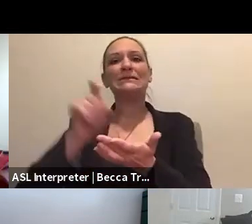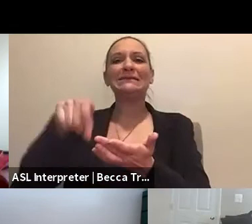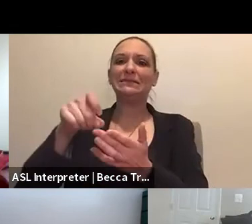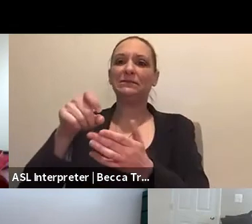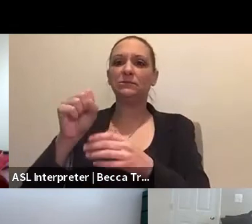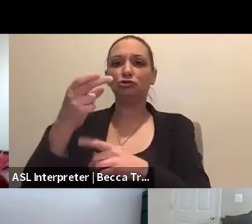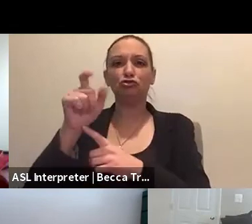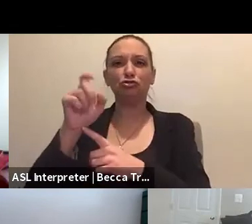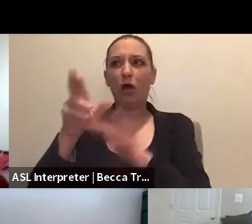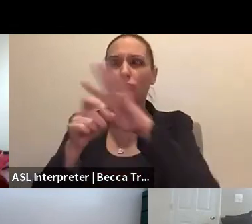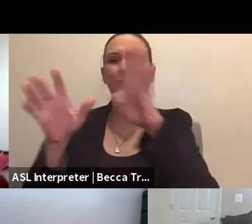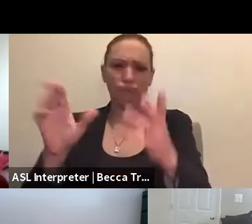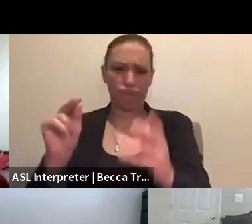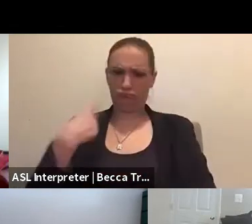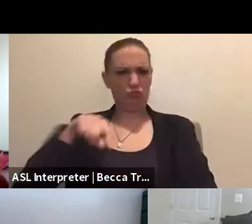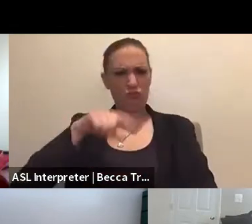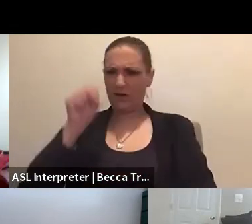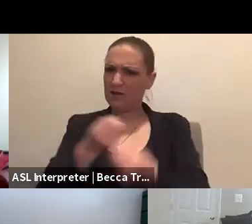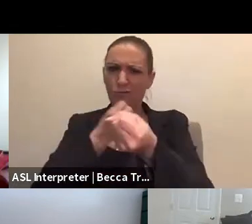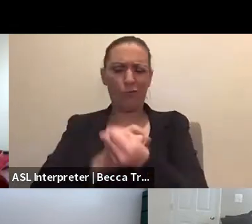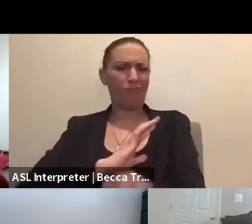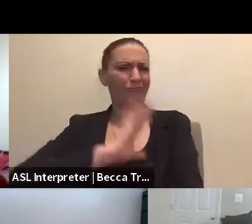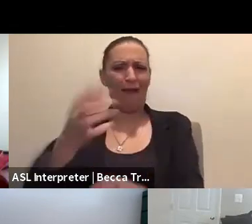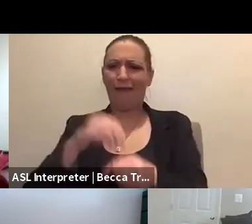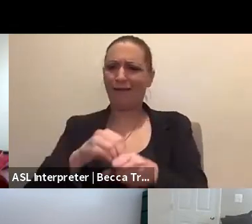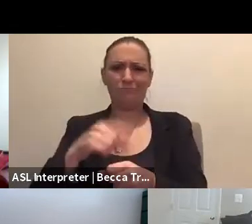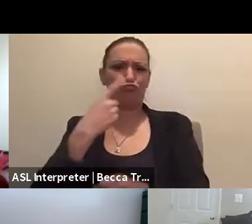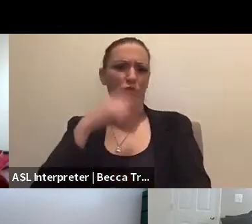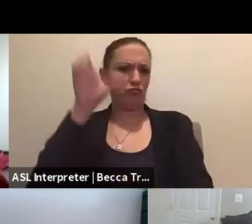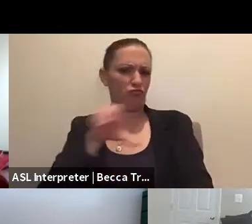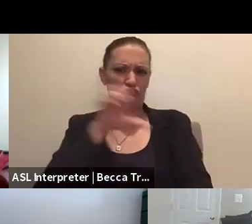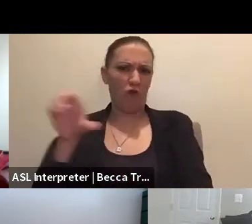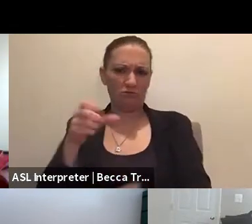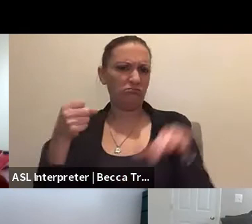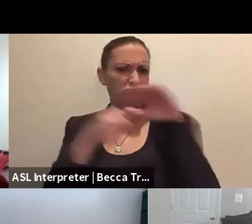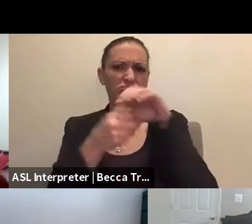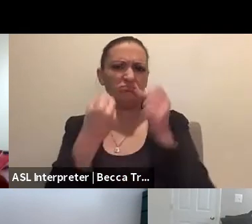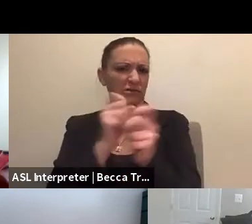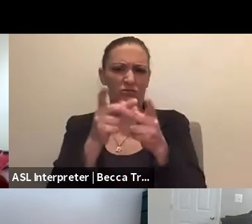We can support them just fine in a Red Cross shelter. And that's a group effort,